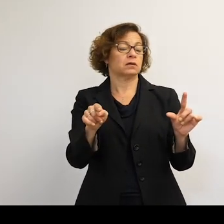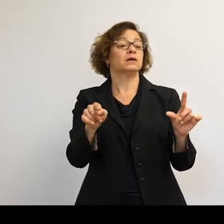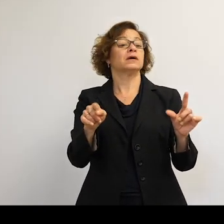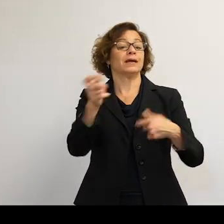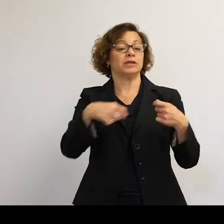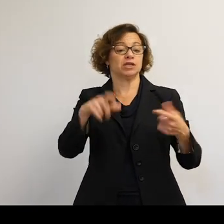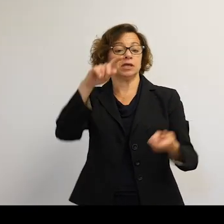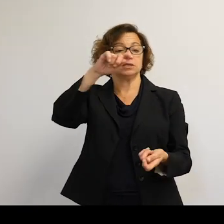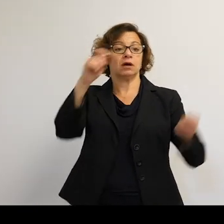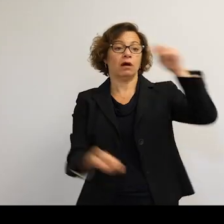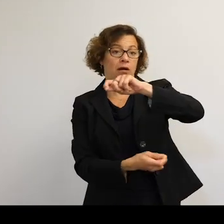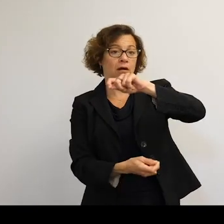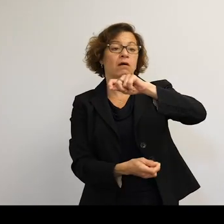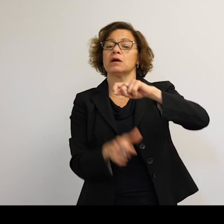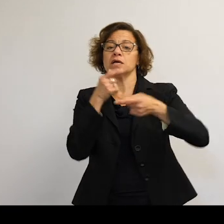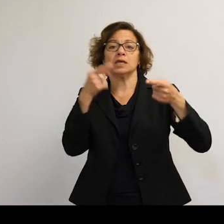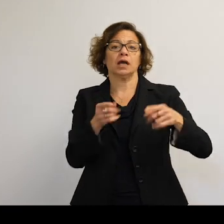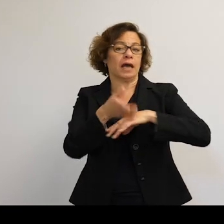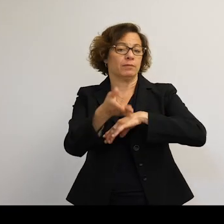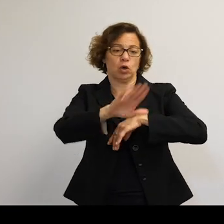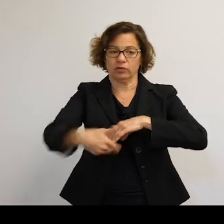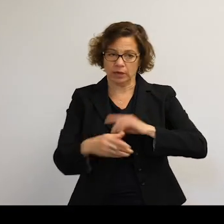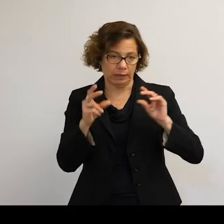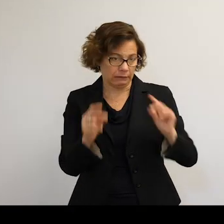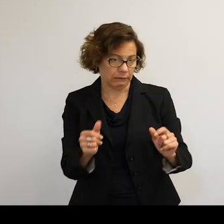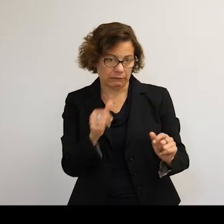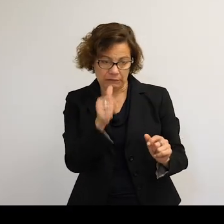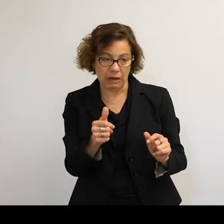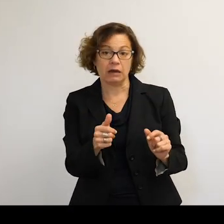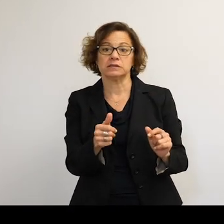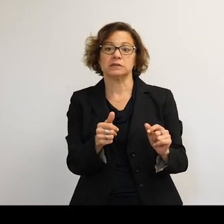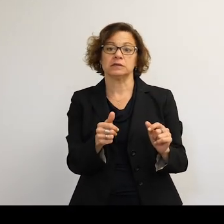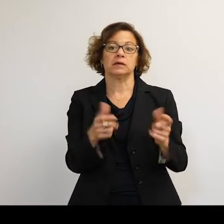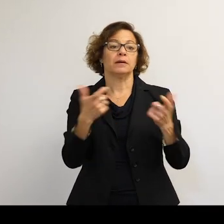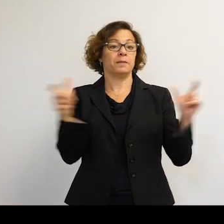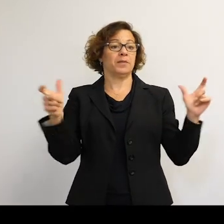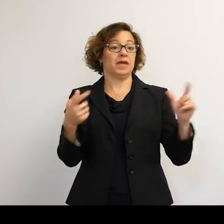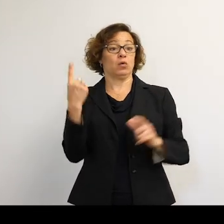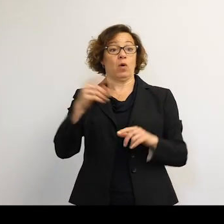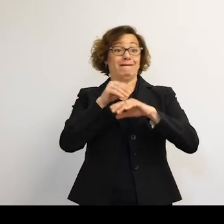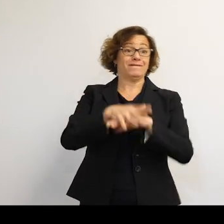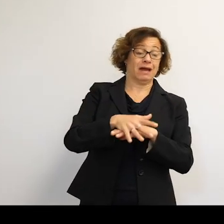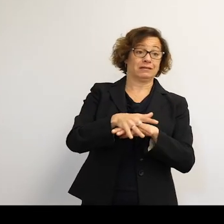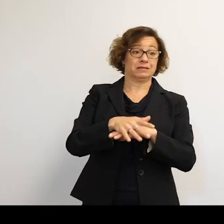it's not going to happen overnight. And there'll be no overall net effect probably to the orbital elements.